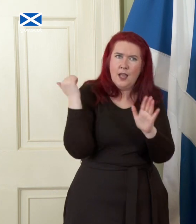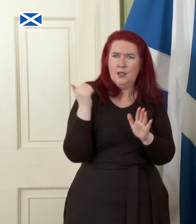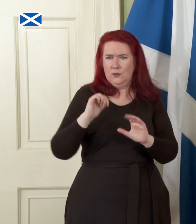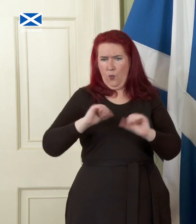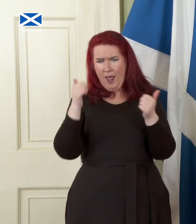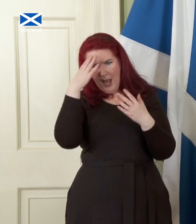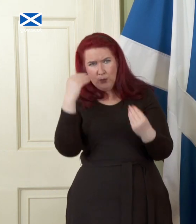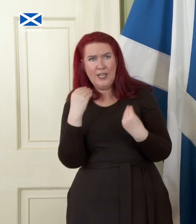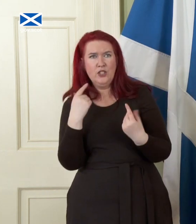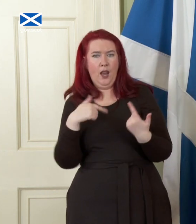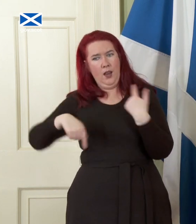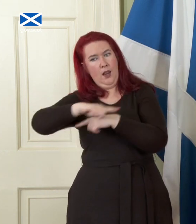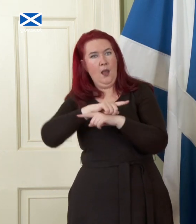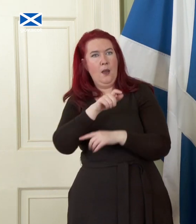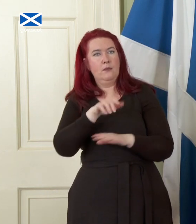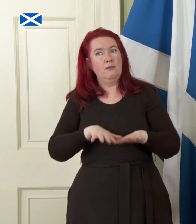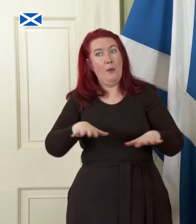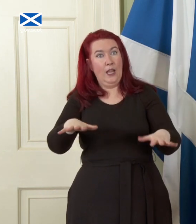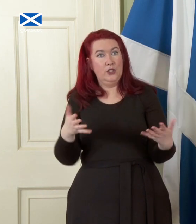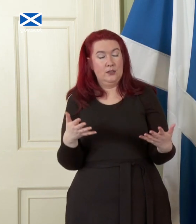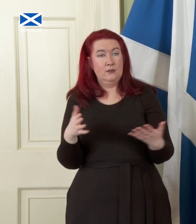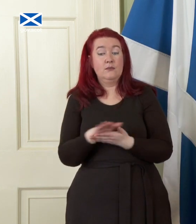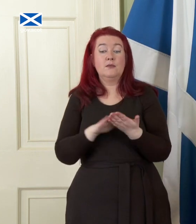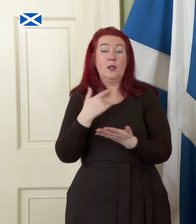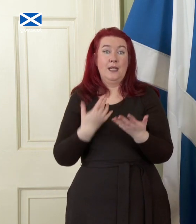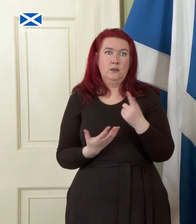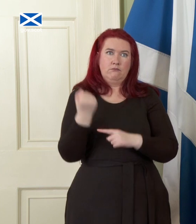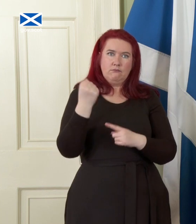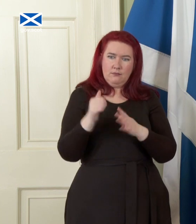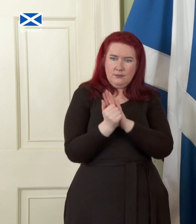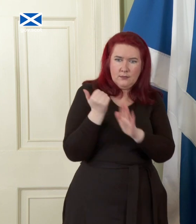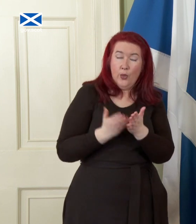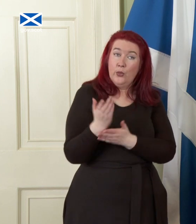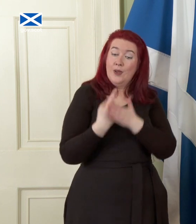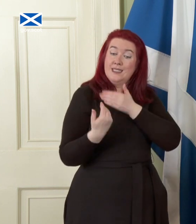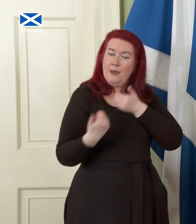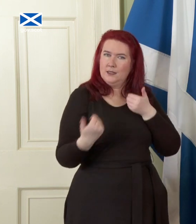The policy tools we'd get with independence will allow us to make the most of these strengths. As